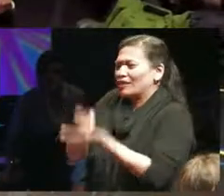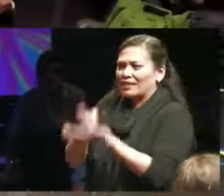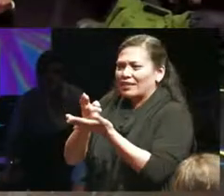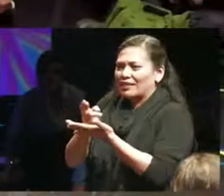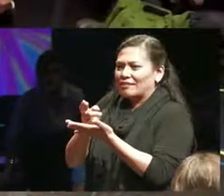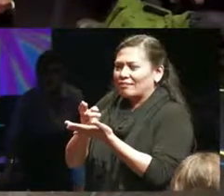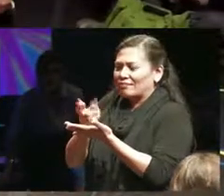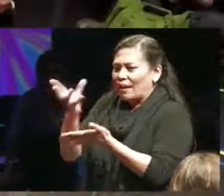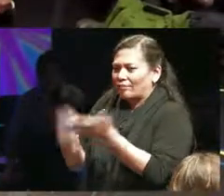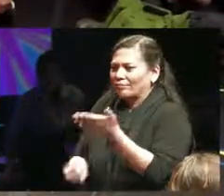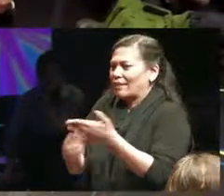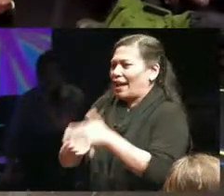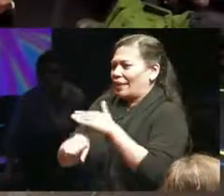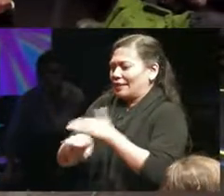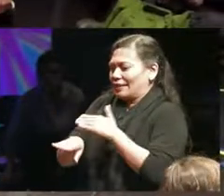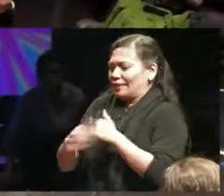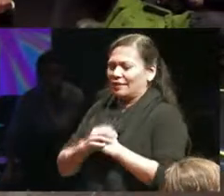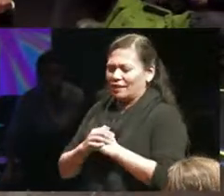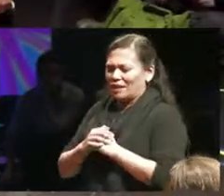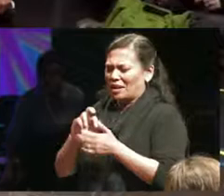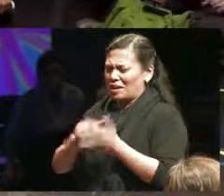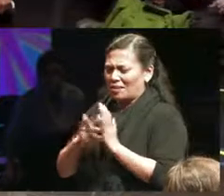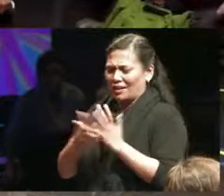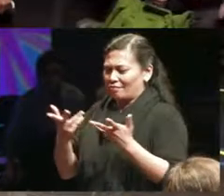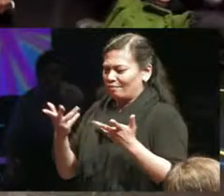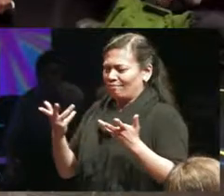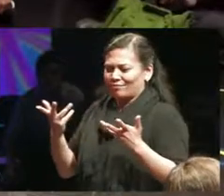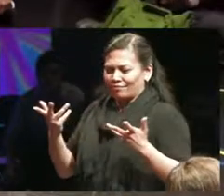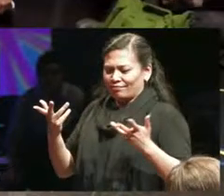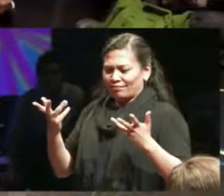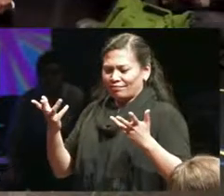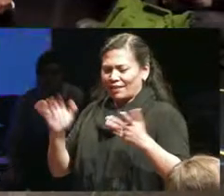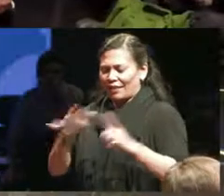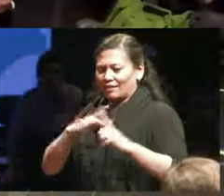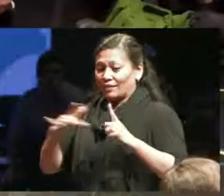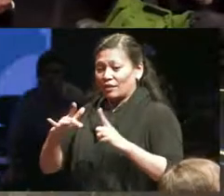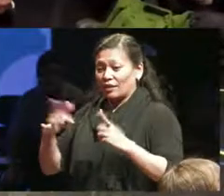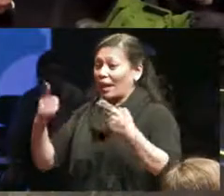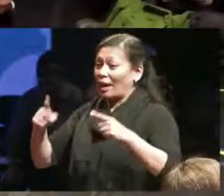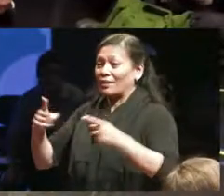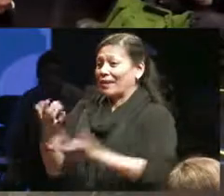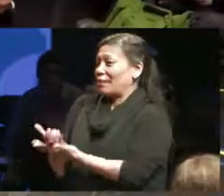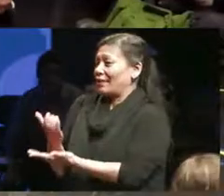talks about precarity as a as a condition of millennial capitalism so